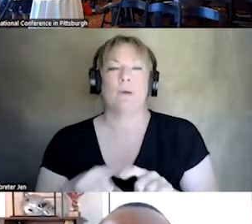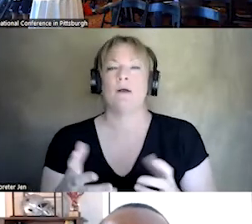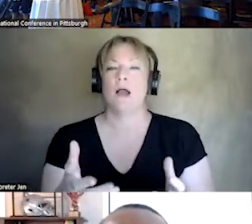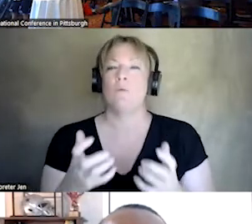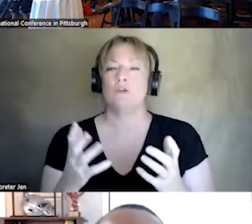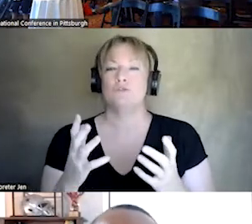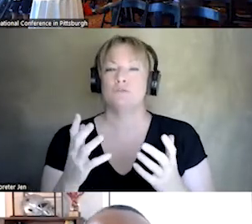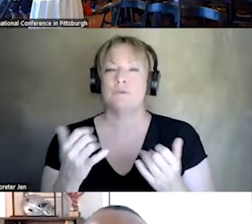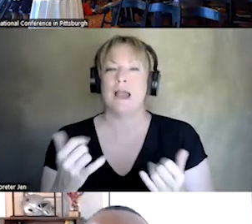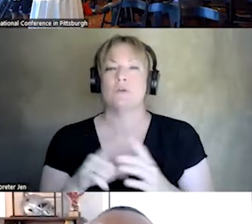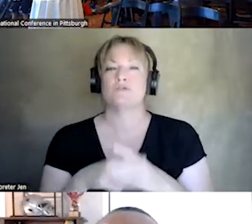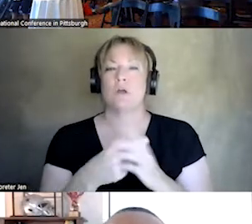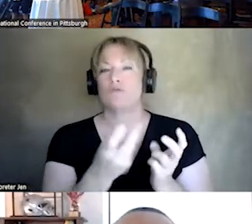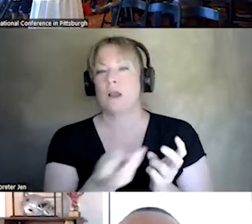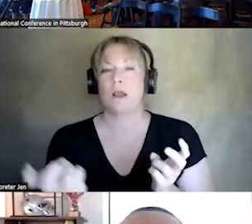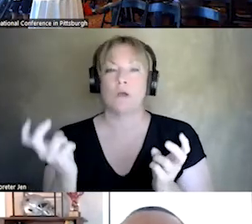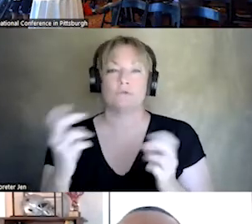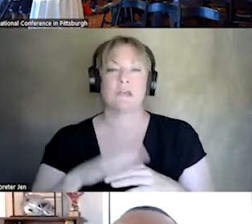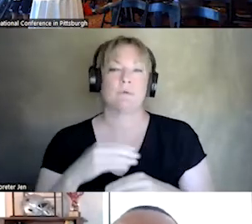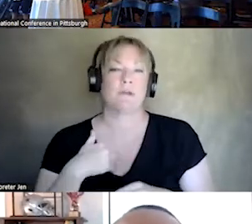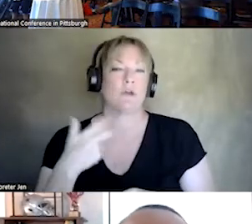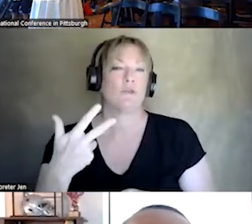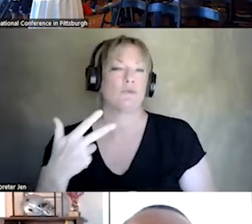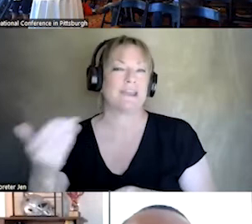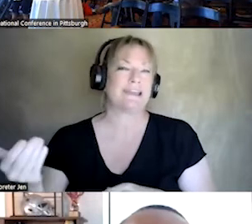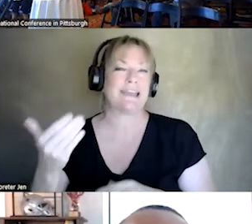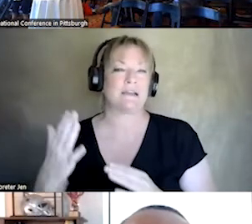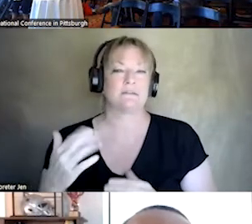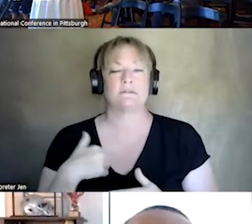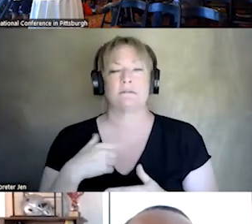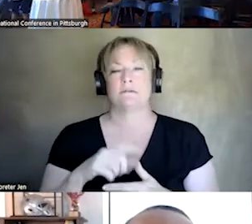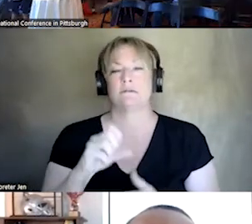ROUNDTABLE. WE HAVE THREE GUESTS JOINING US FOR THE ROUND TAB TODAY. SANDY STRAUD,